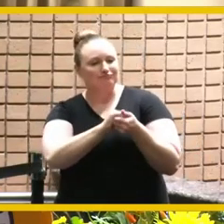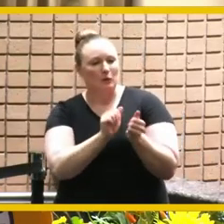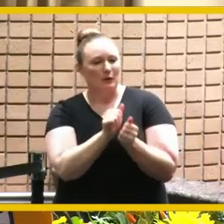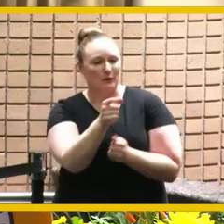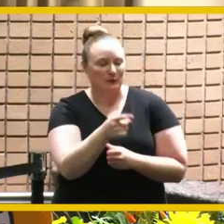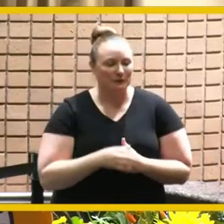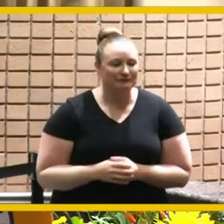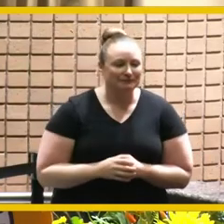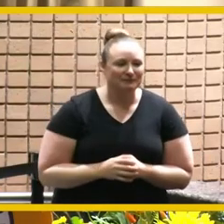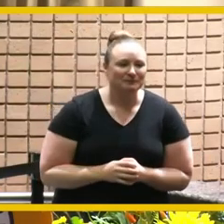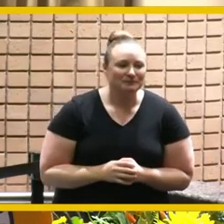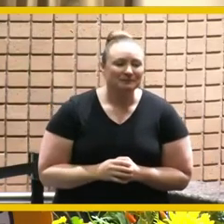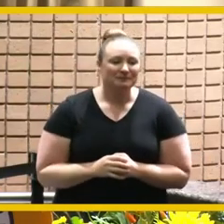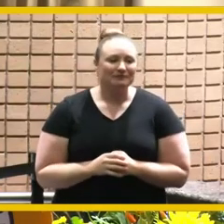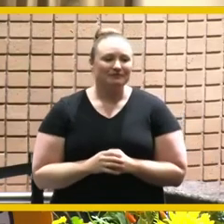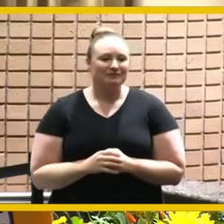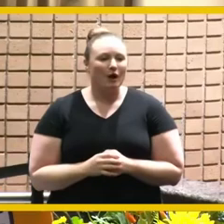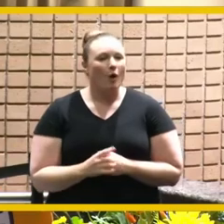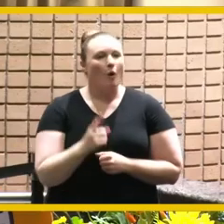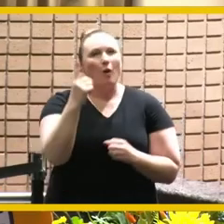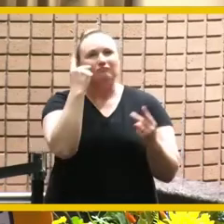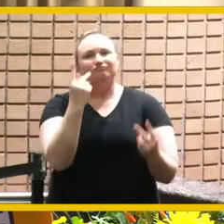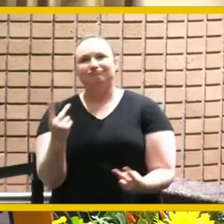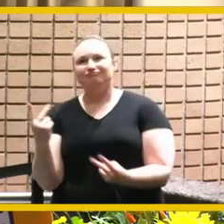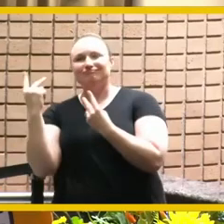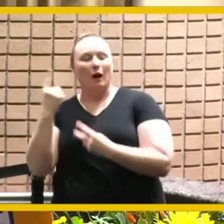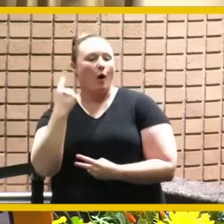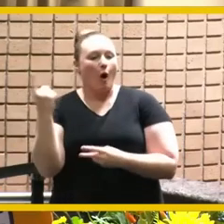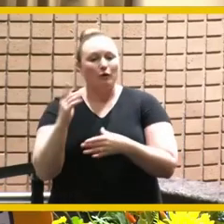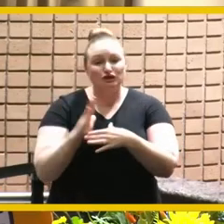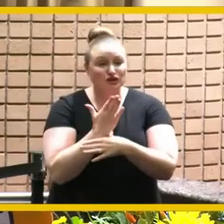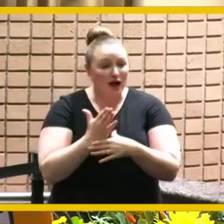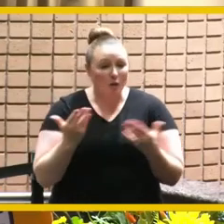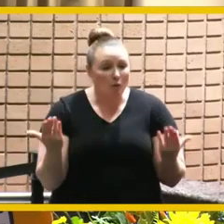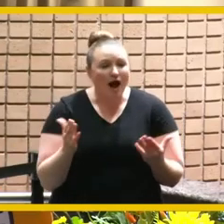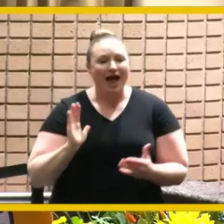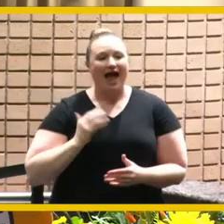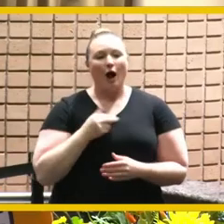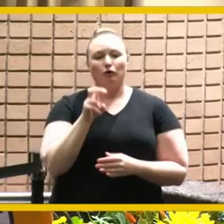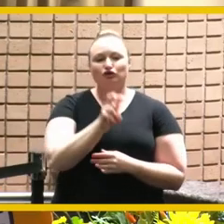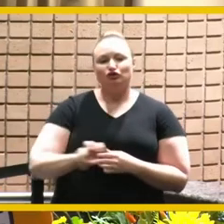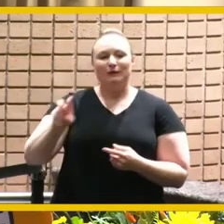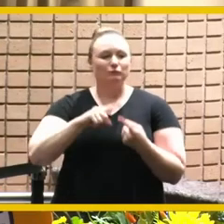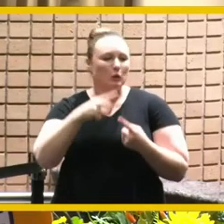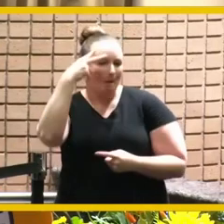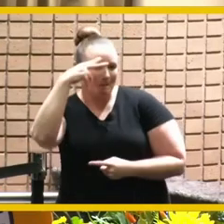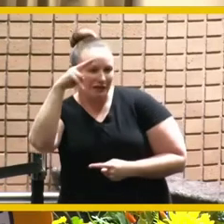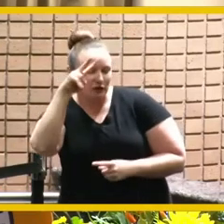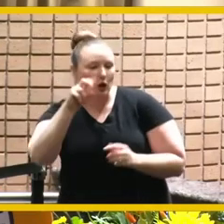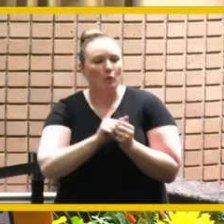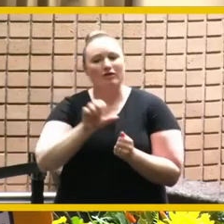memories that i always will share will be on our trip to um mexico with our sister cities in koala